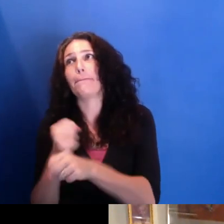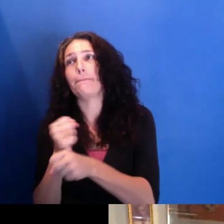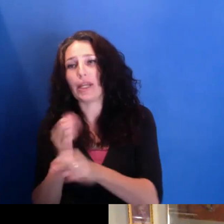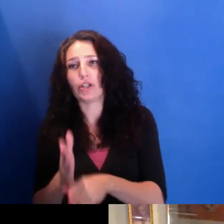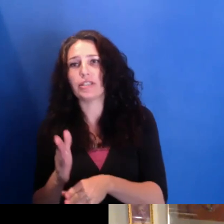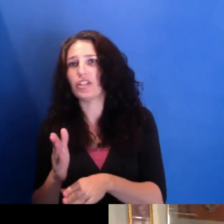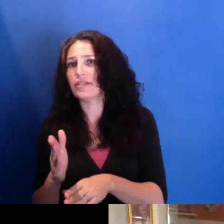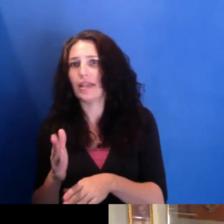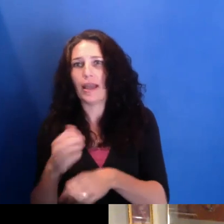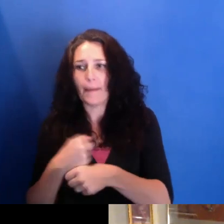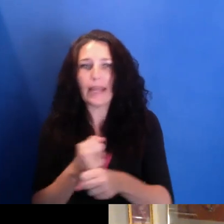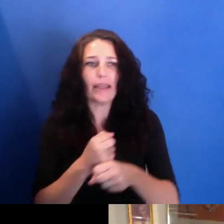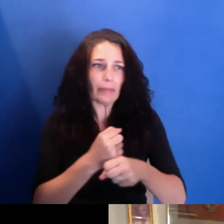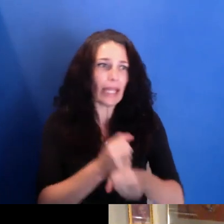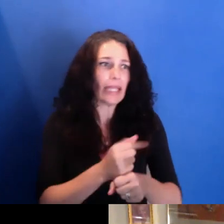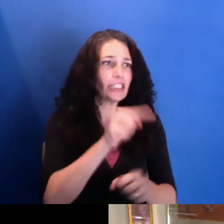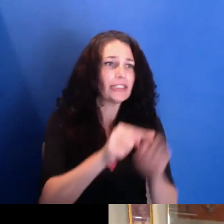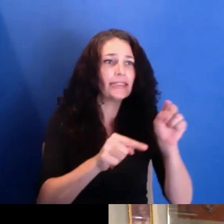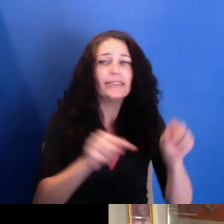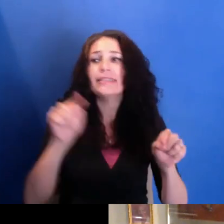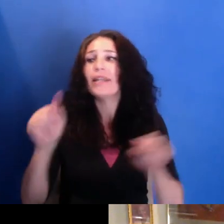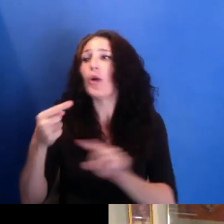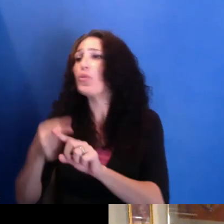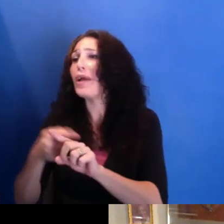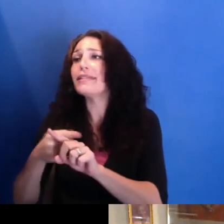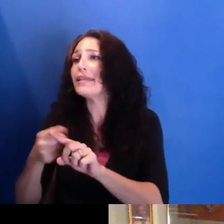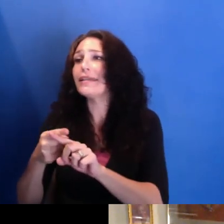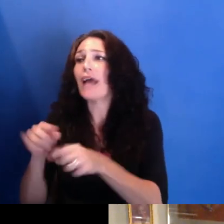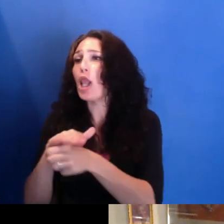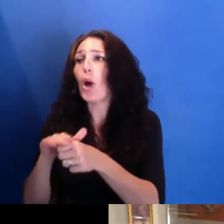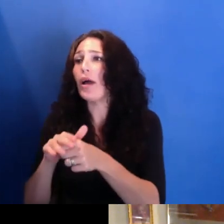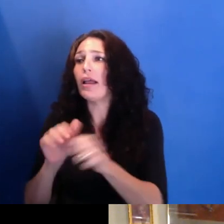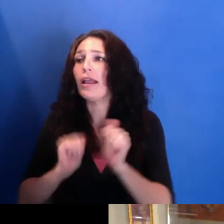You know, renting out local theaters for two nights. Buying billboards, local billboards.